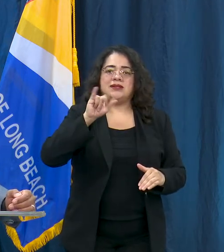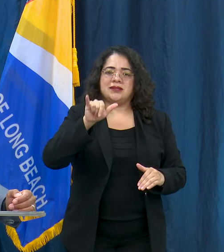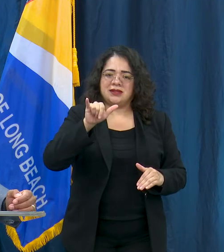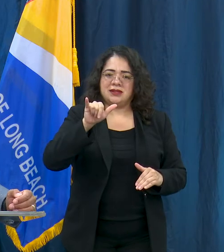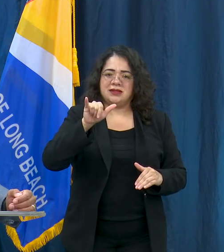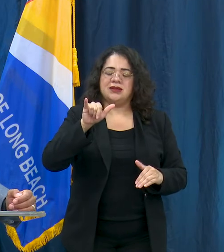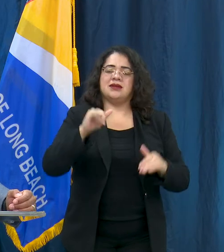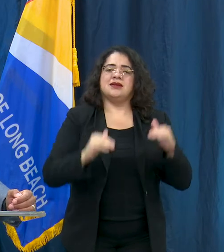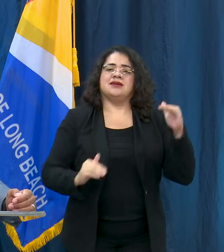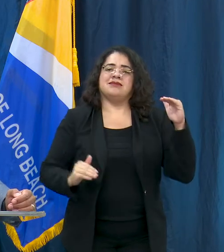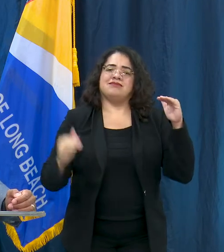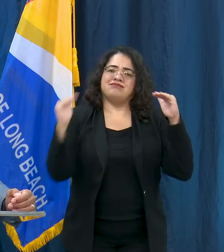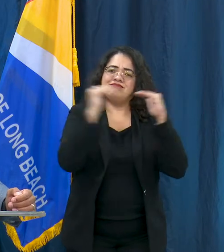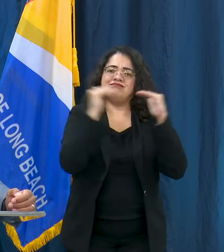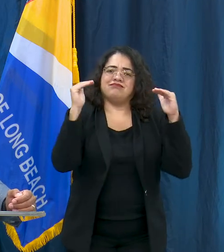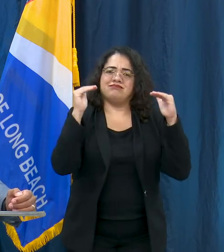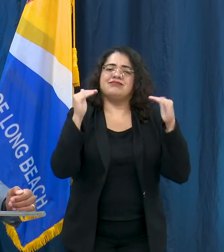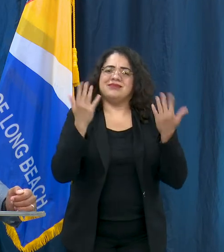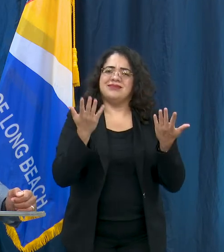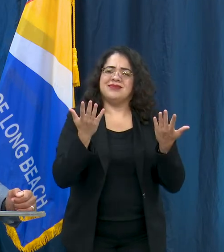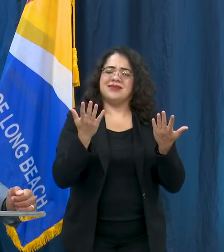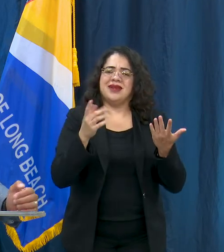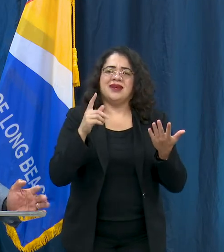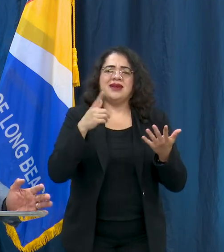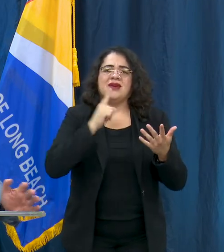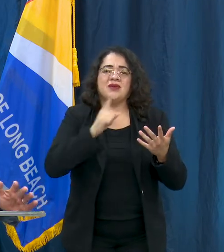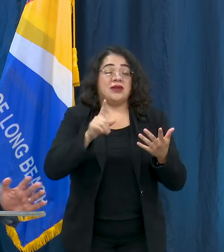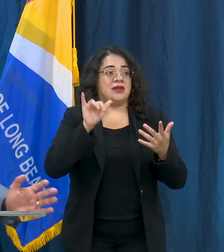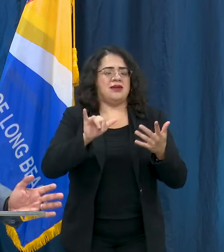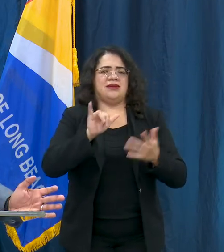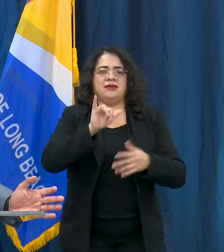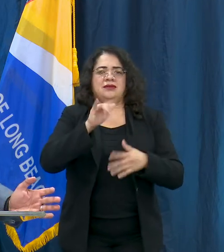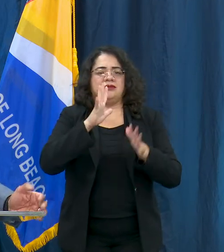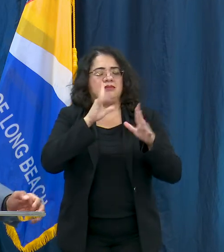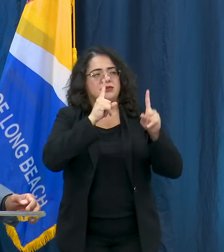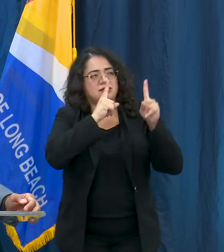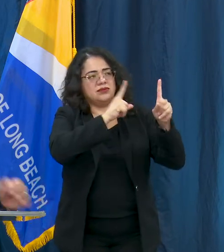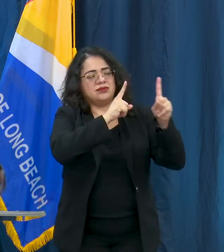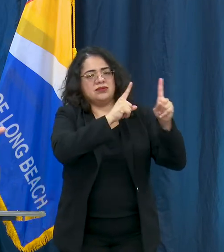locally but also as a nation. So within our framework that really begins